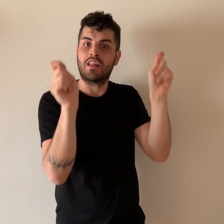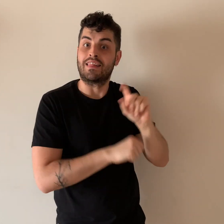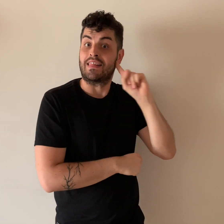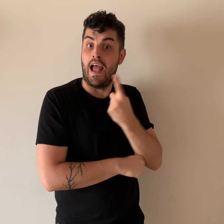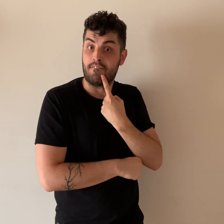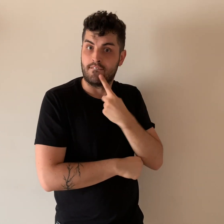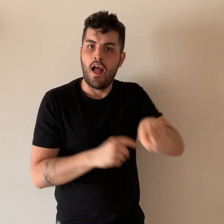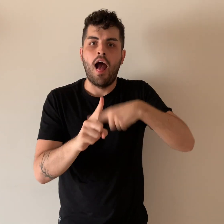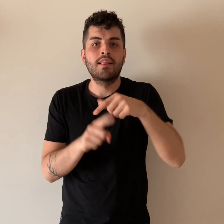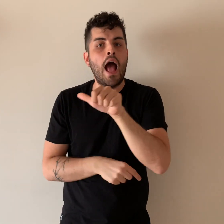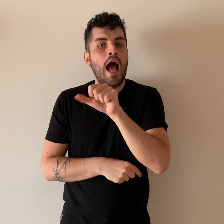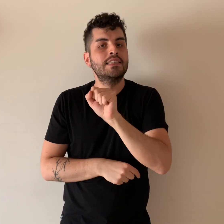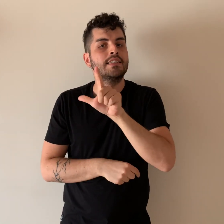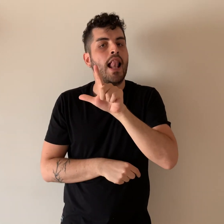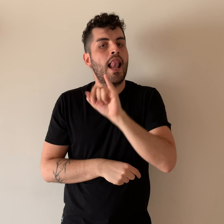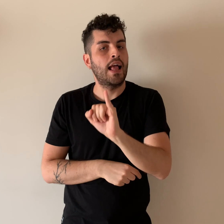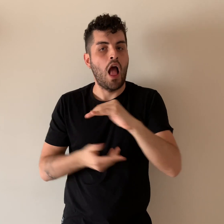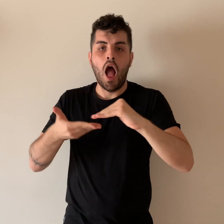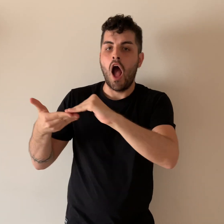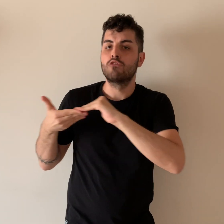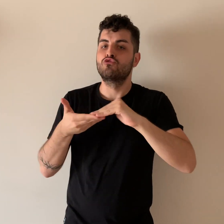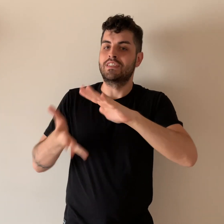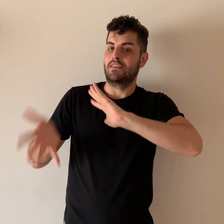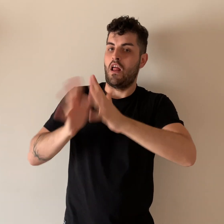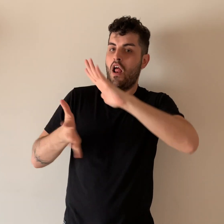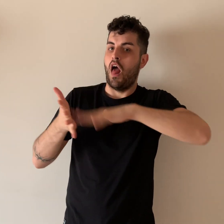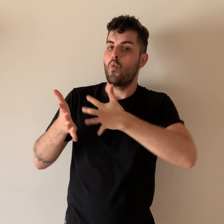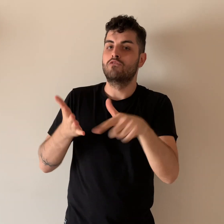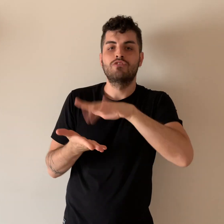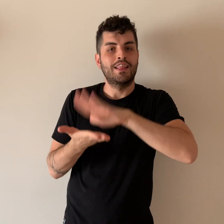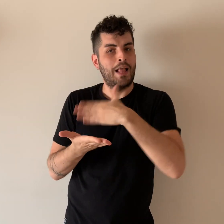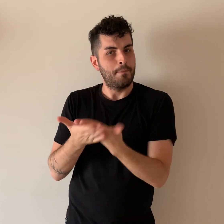and the World Association of Sign Language Interpreters (ASLI)